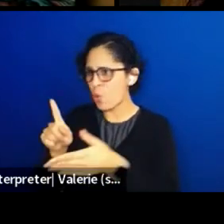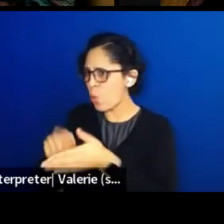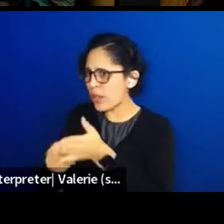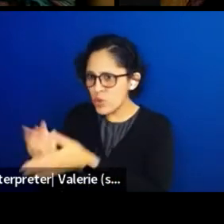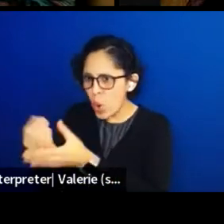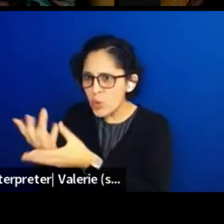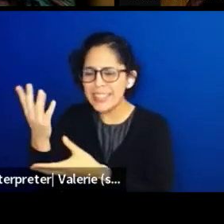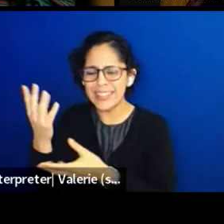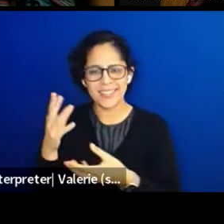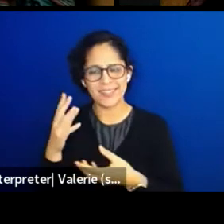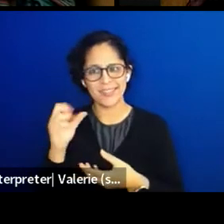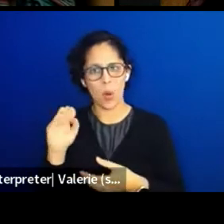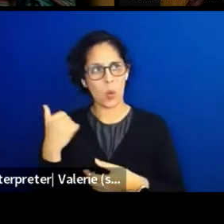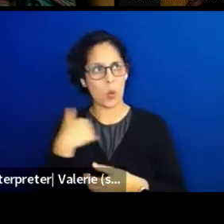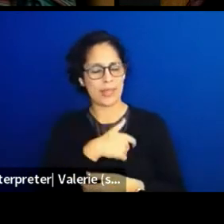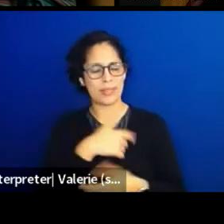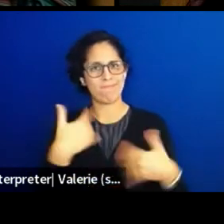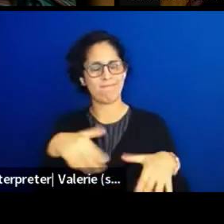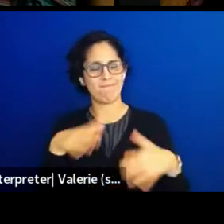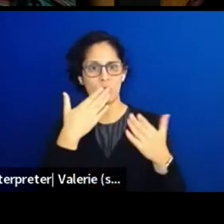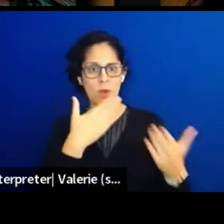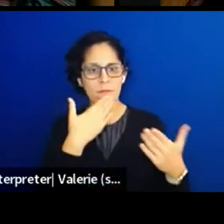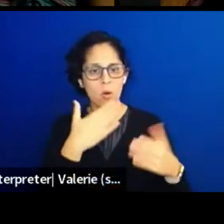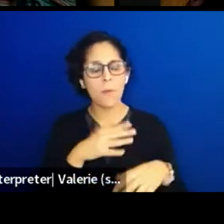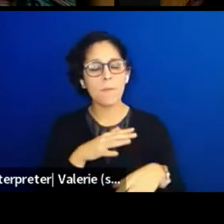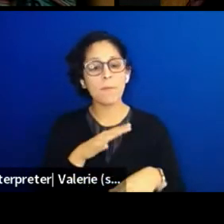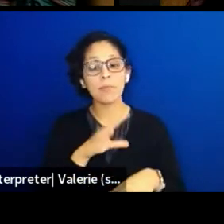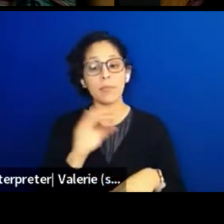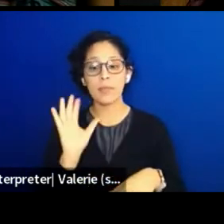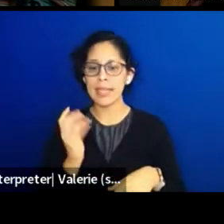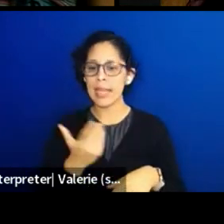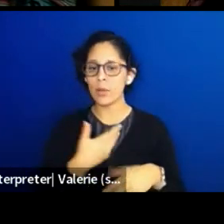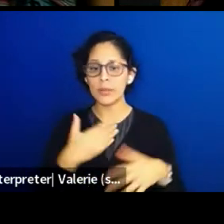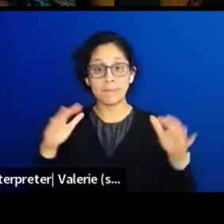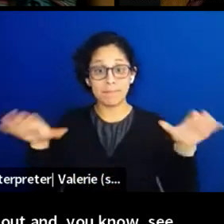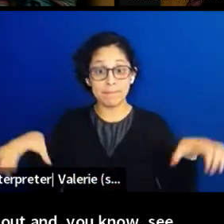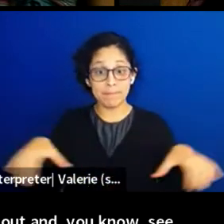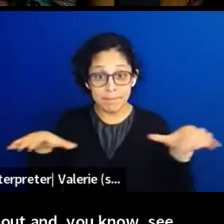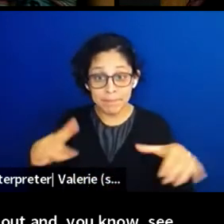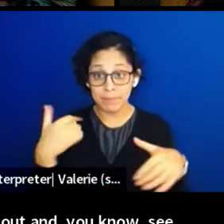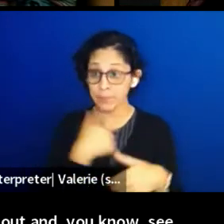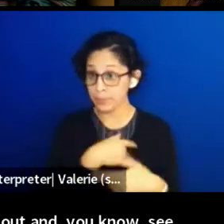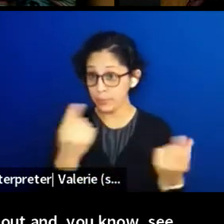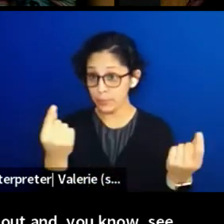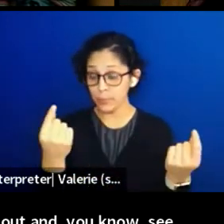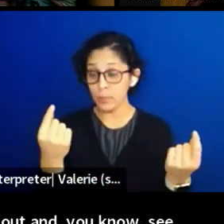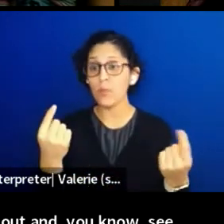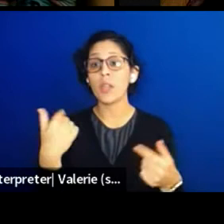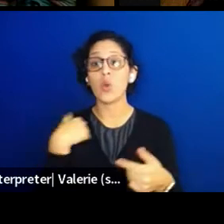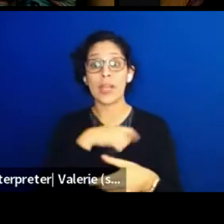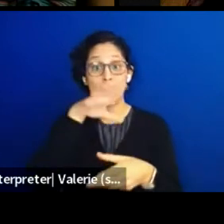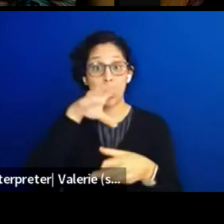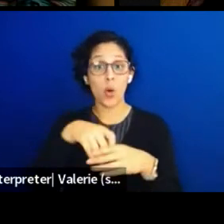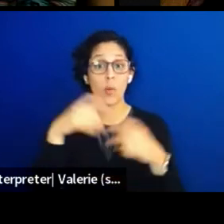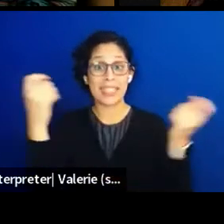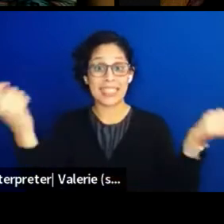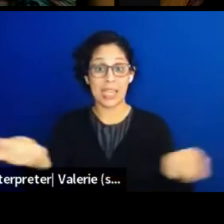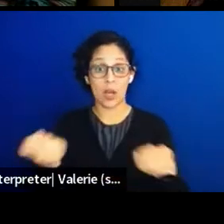So, yeah, and then in our actions and what we did, we incorporated ceremony, especially in the beginning,